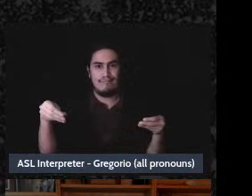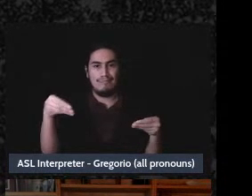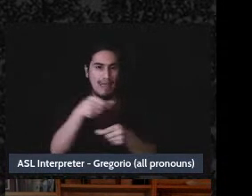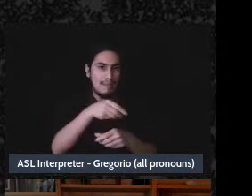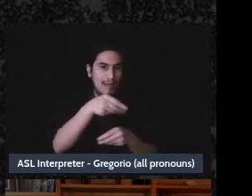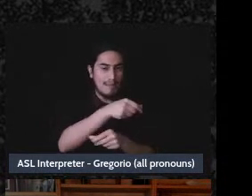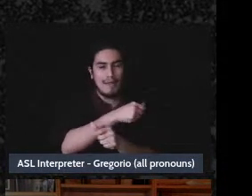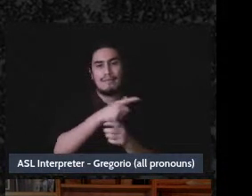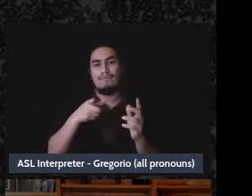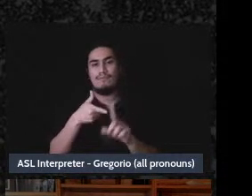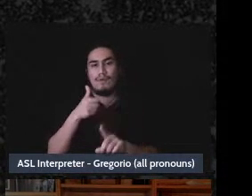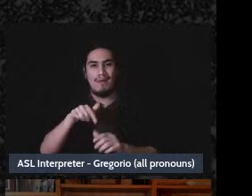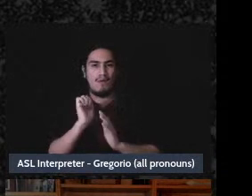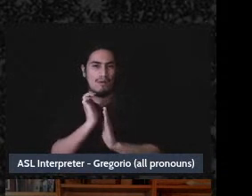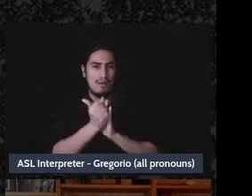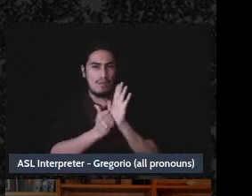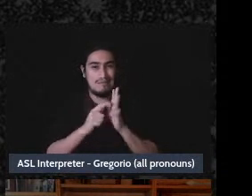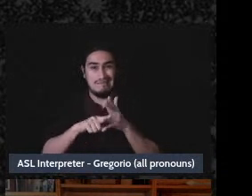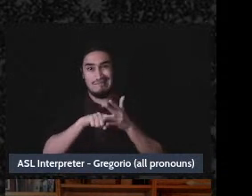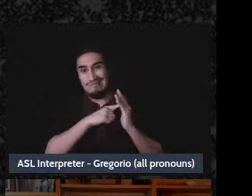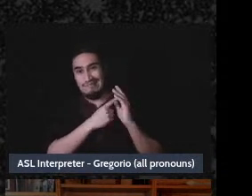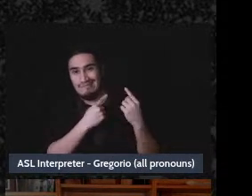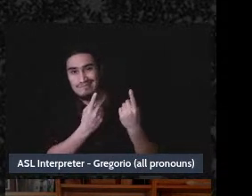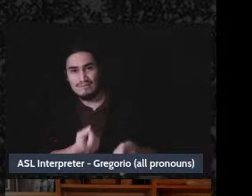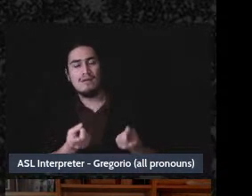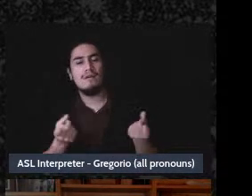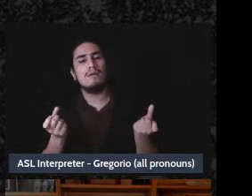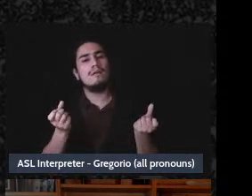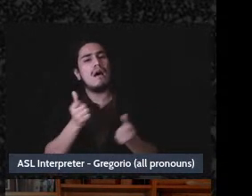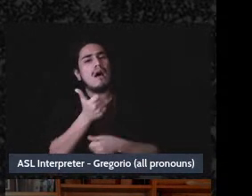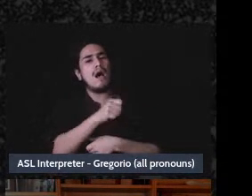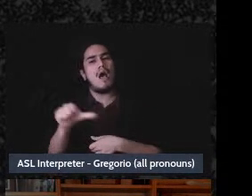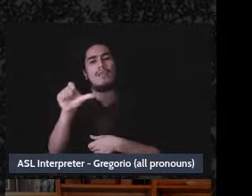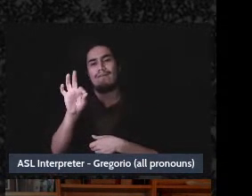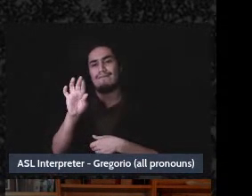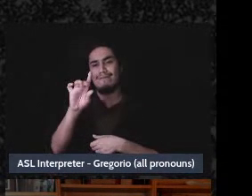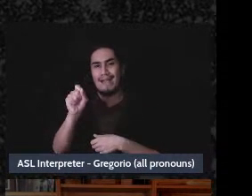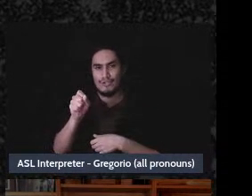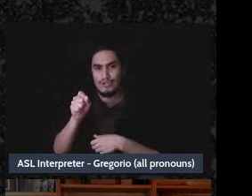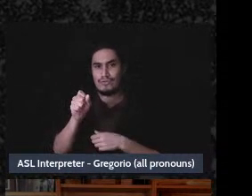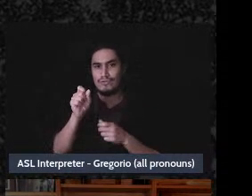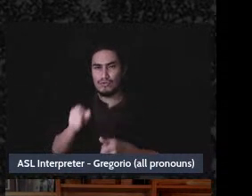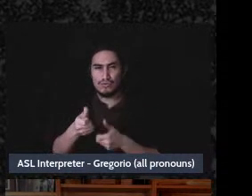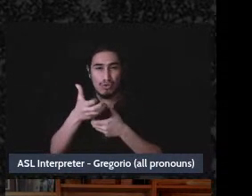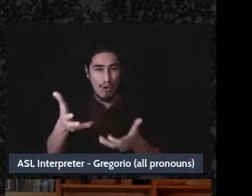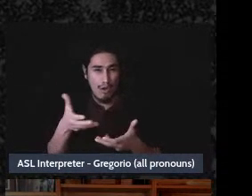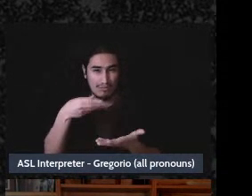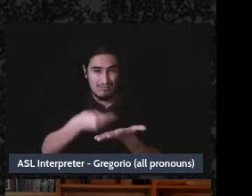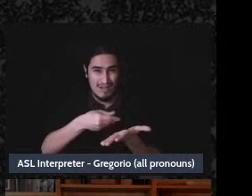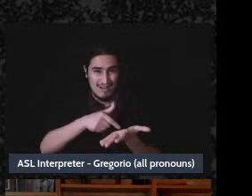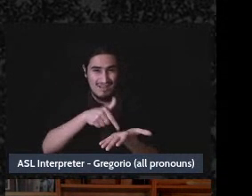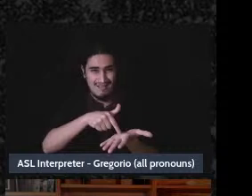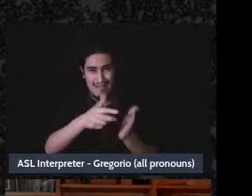What are factors that may lead to this money being determined as income if the IRS